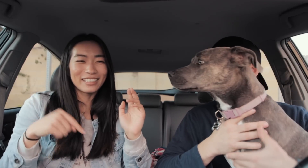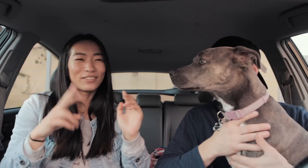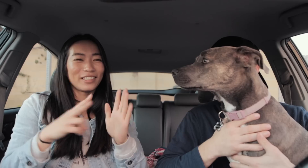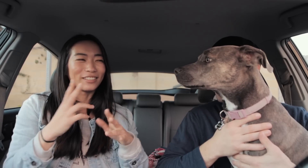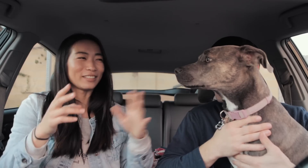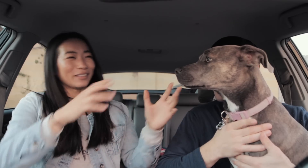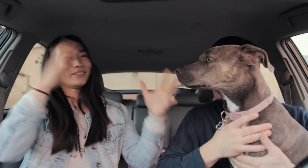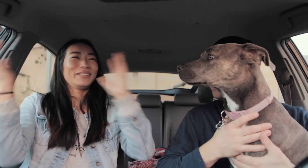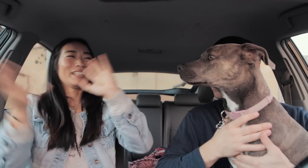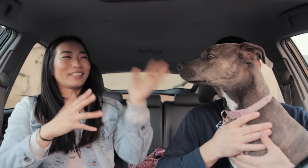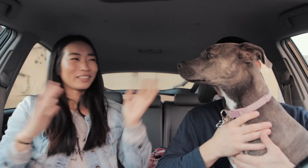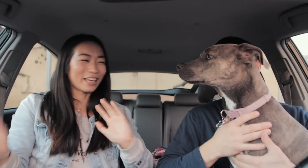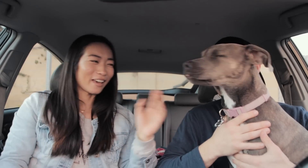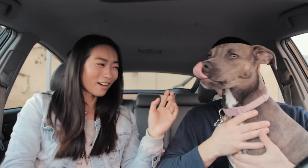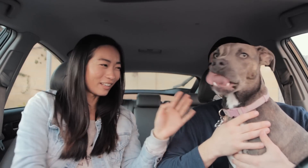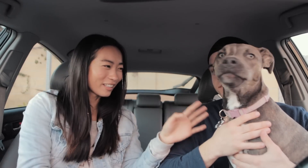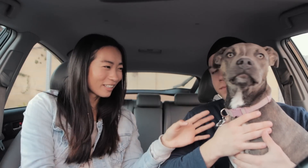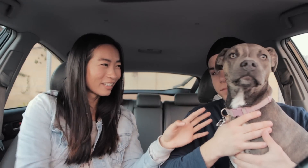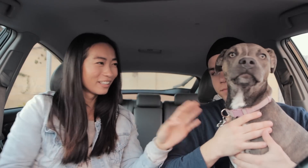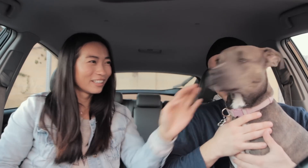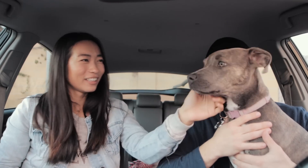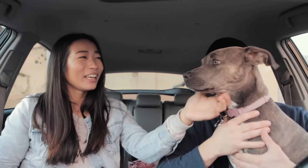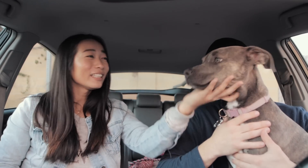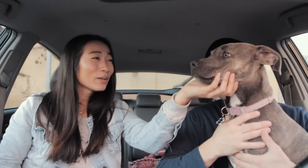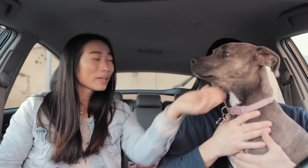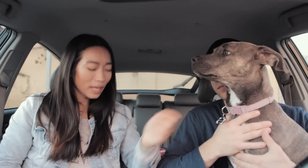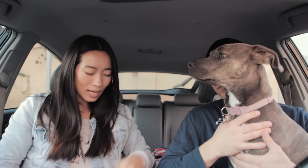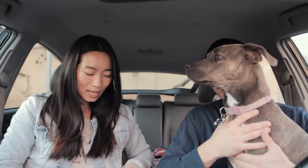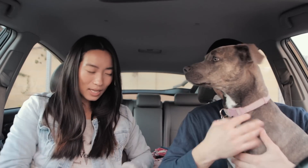E: this video is being a little chaotic *whining* E: It's okay